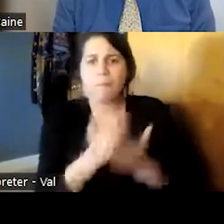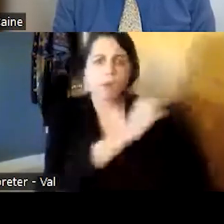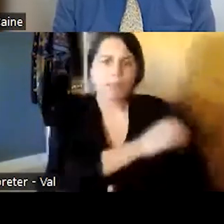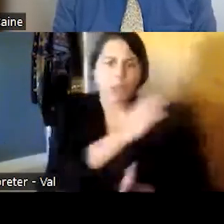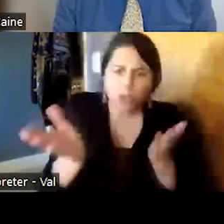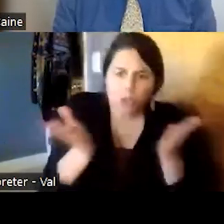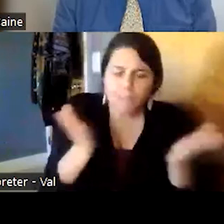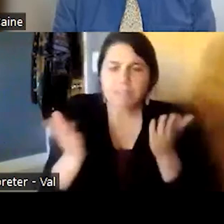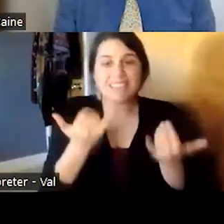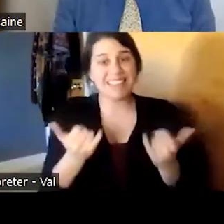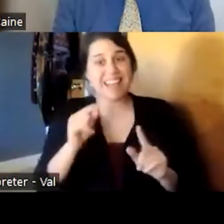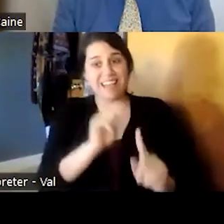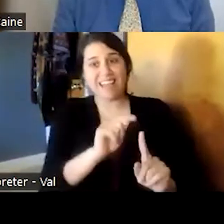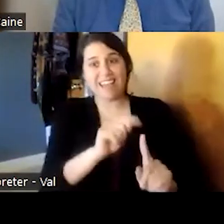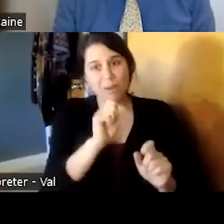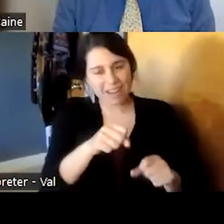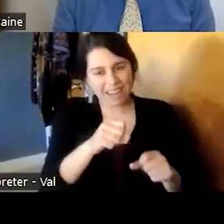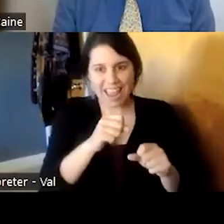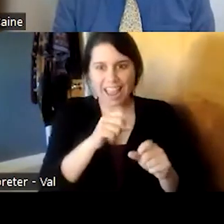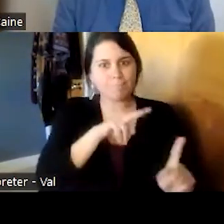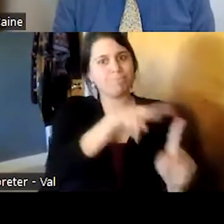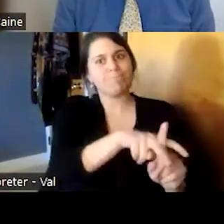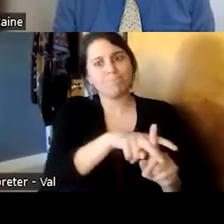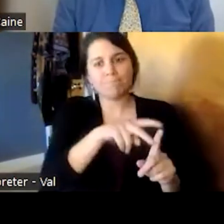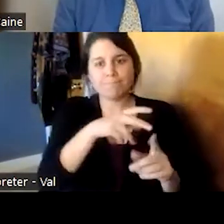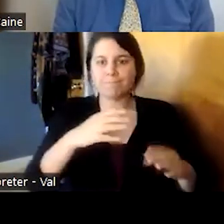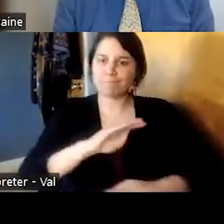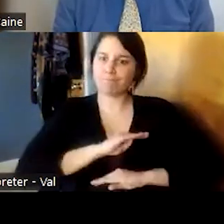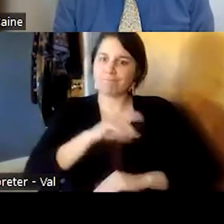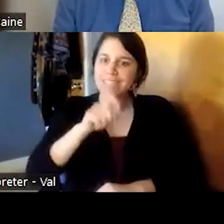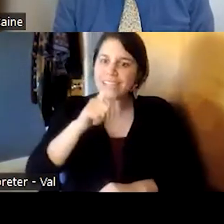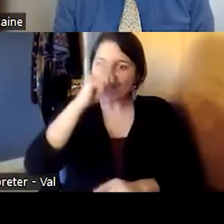then are used to meet the needs of individuals as well as their families in their communities